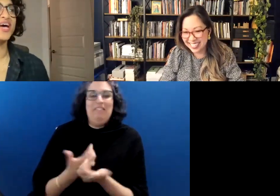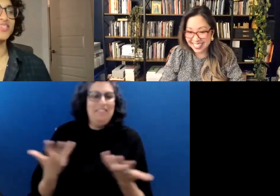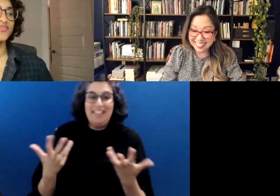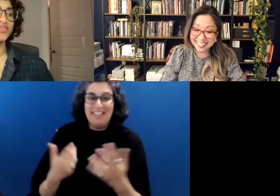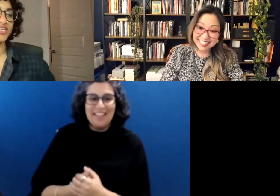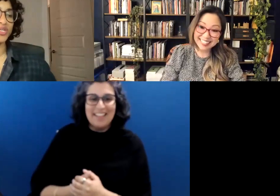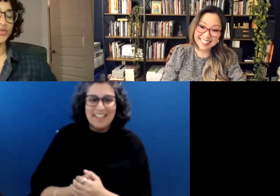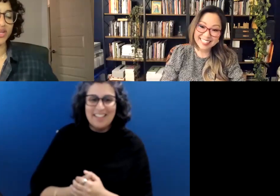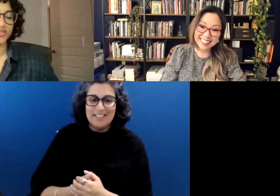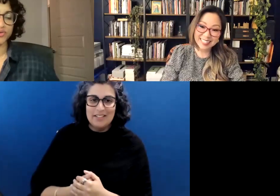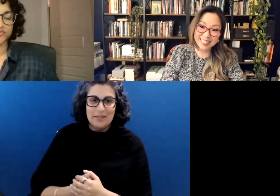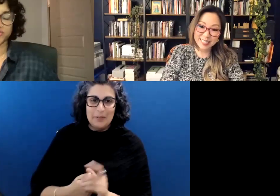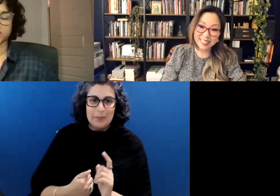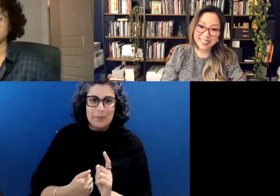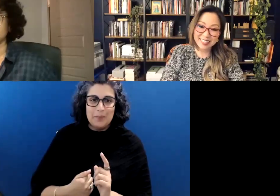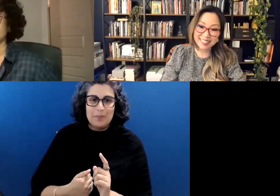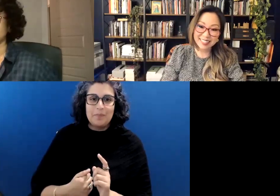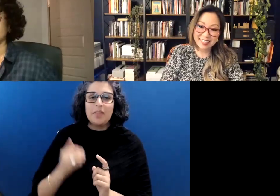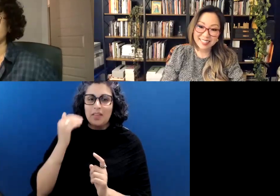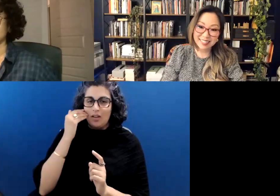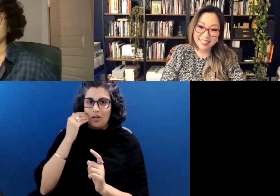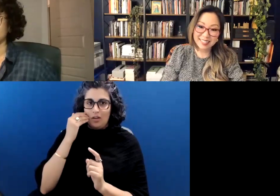I definitely know that I sort of feel like, you know.